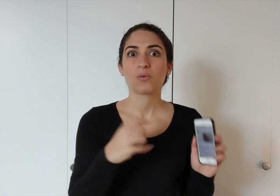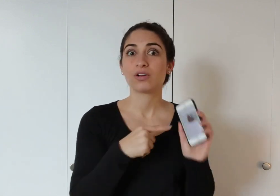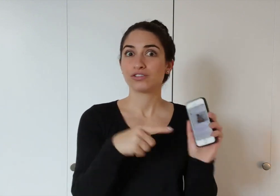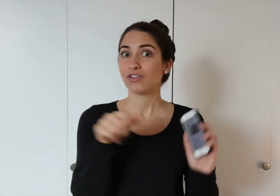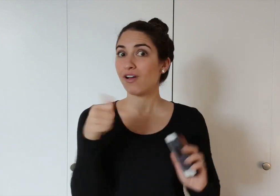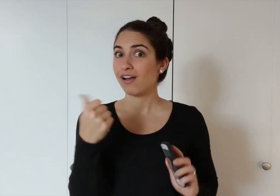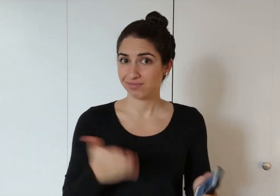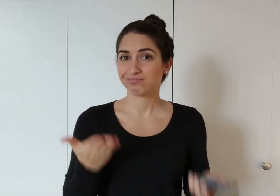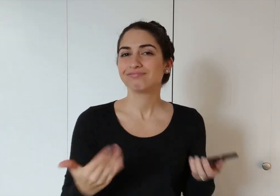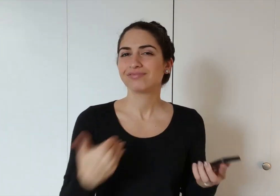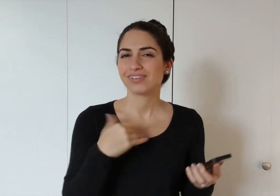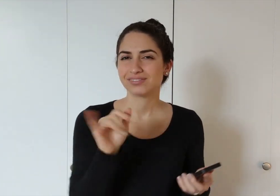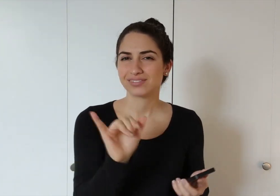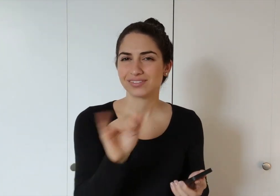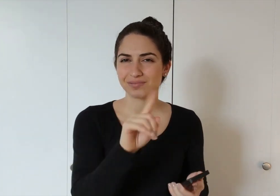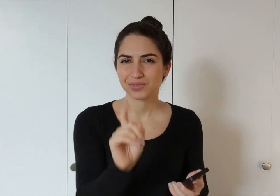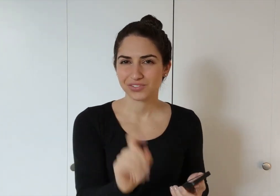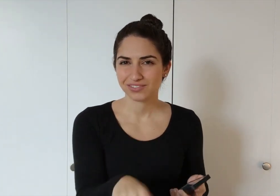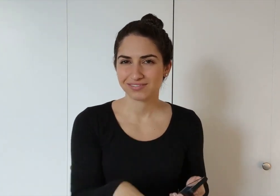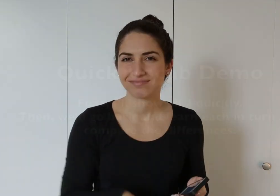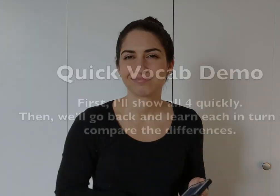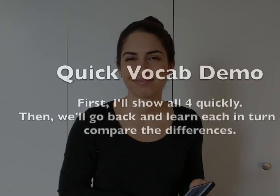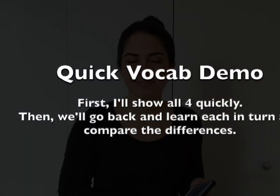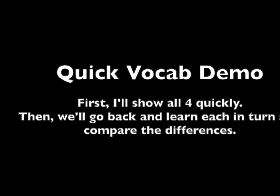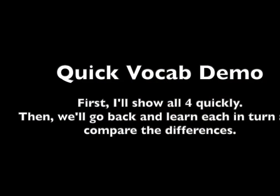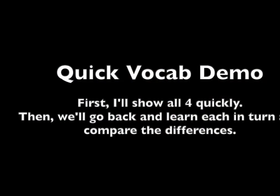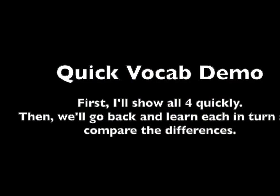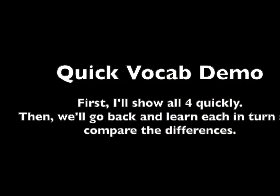to show others that maybe have the same question.